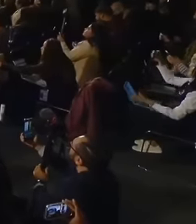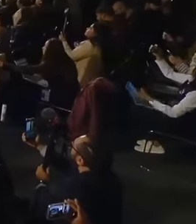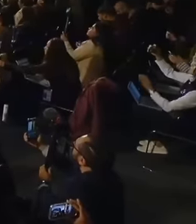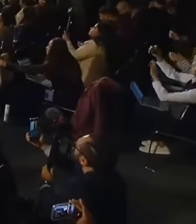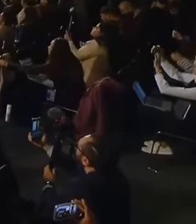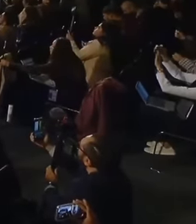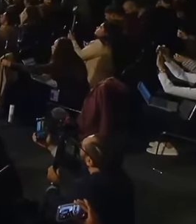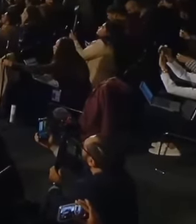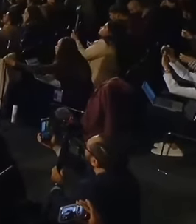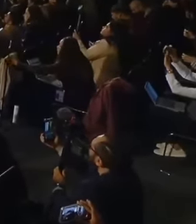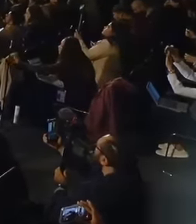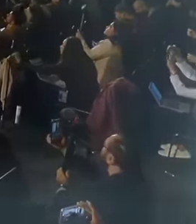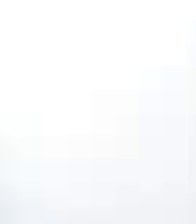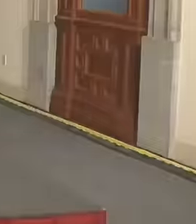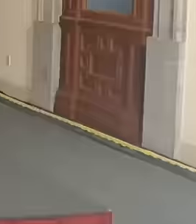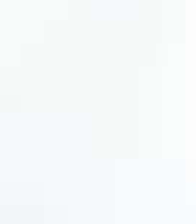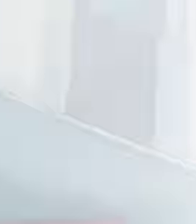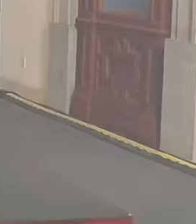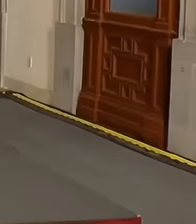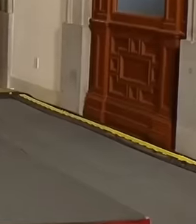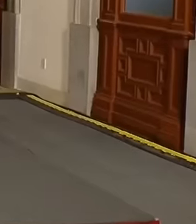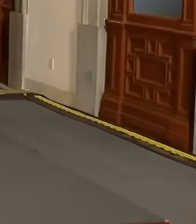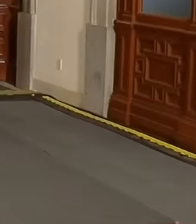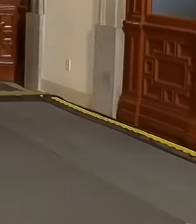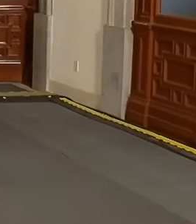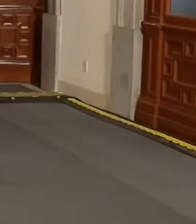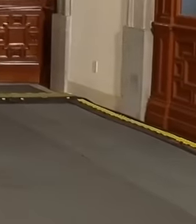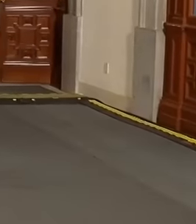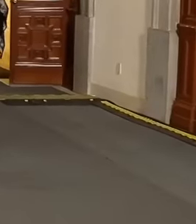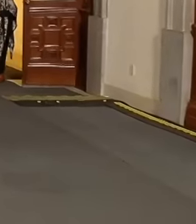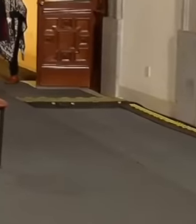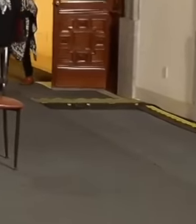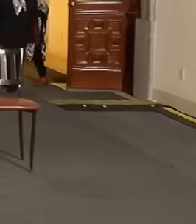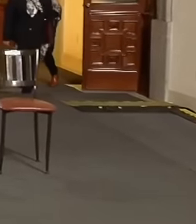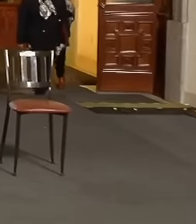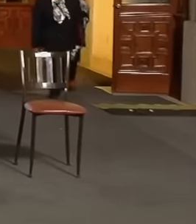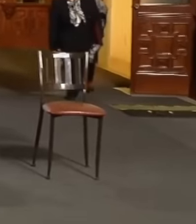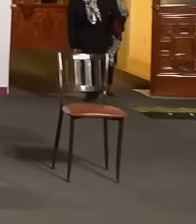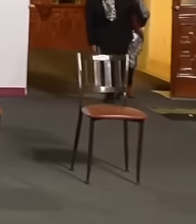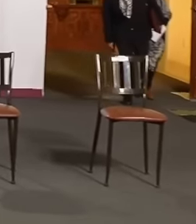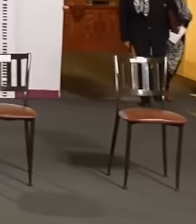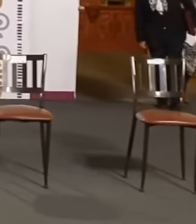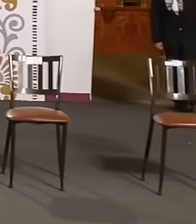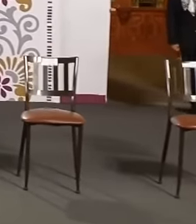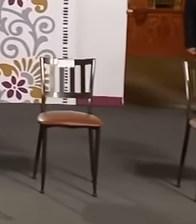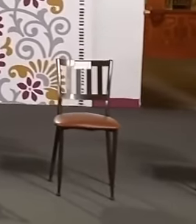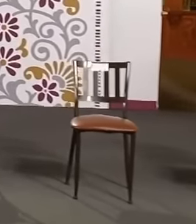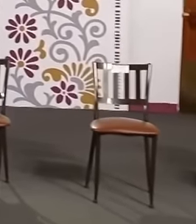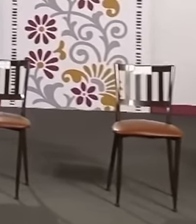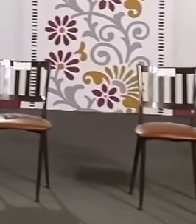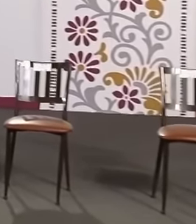treasury room of the National Palace. We clearly see that they gave a new design to this